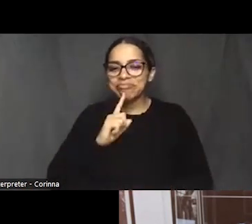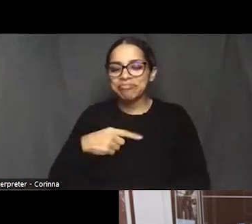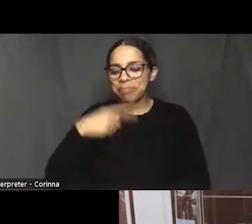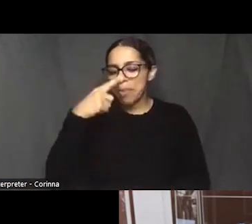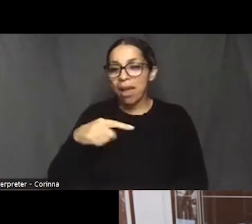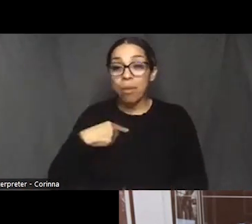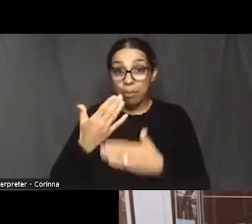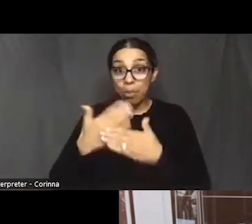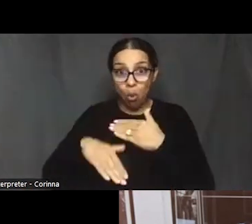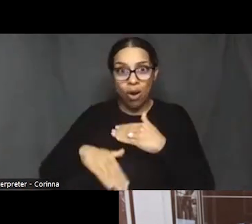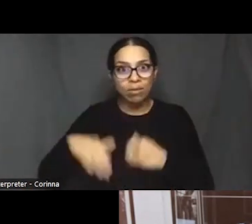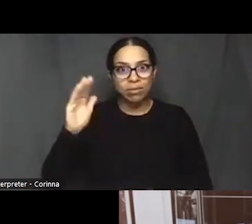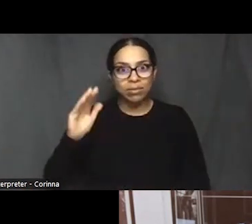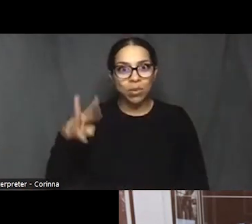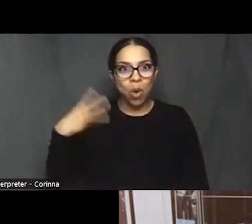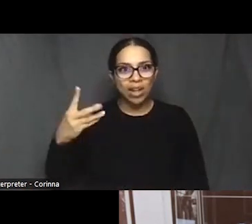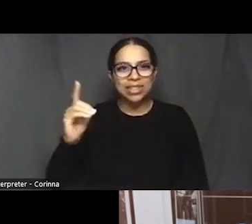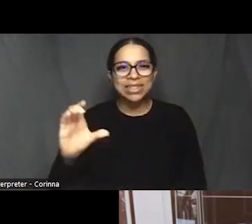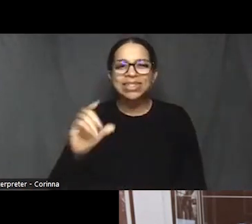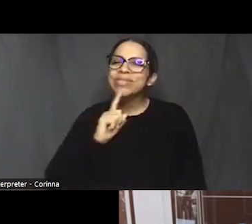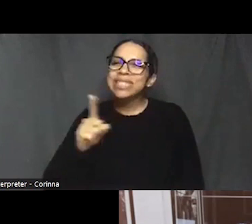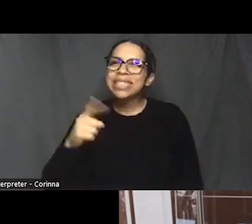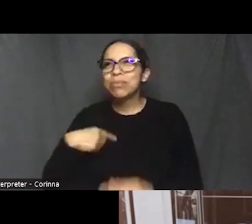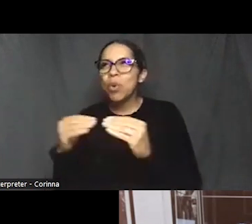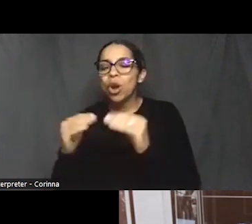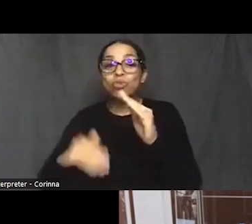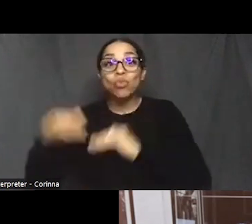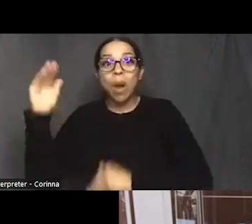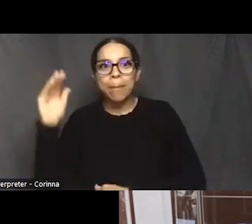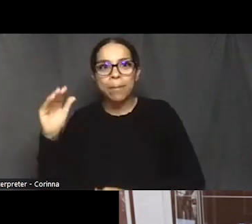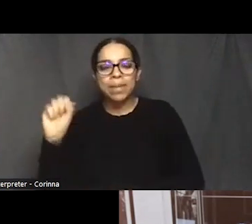I actually grew up in Silver Spring, so more DMV than D.C.